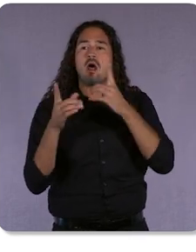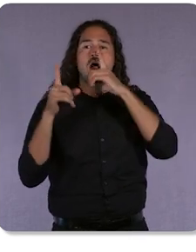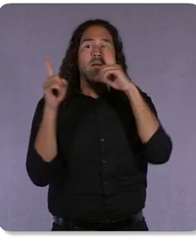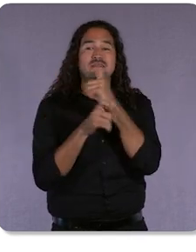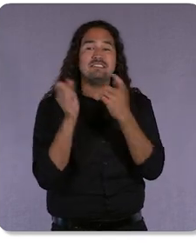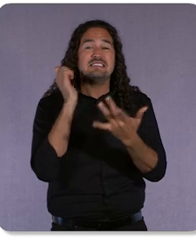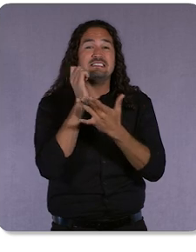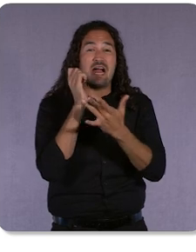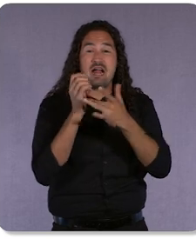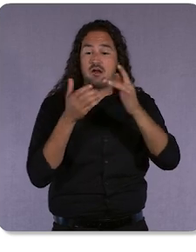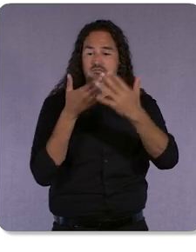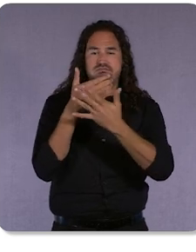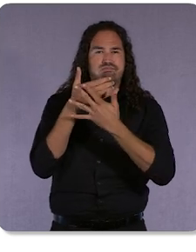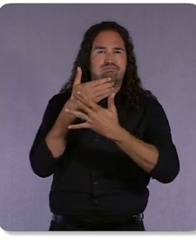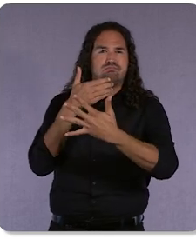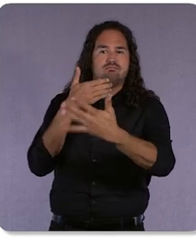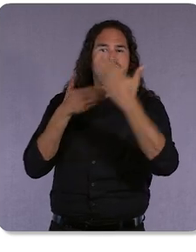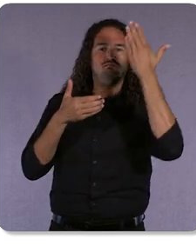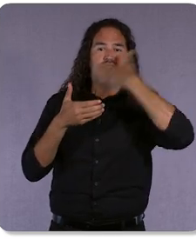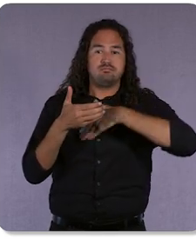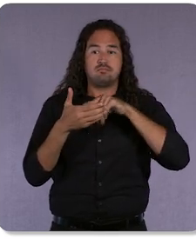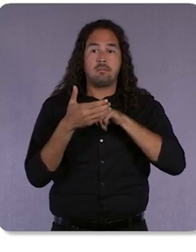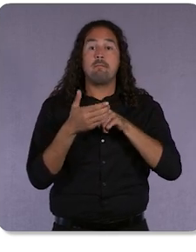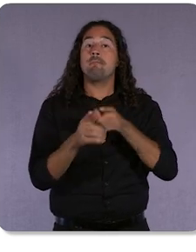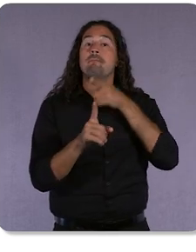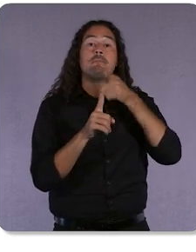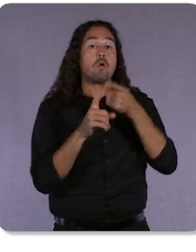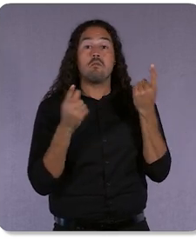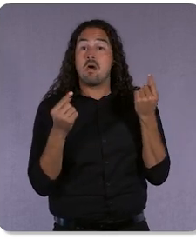The point is that – as a result of this automation – you can rediscover